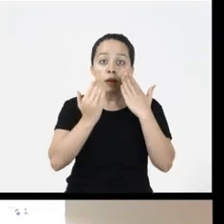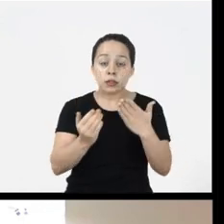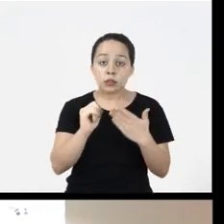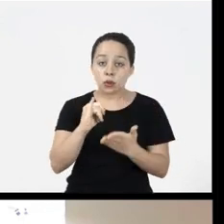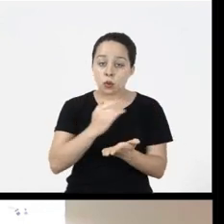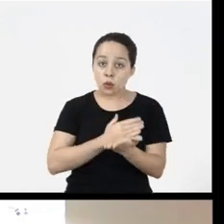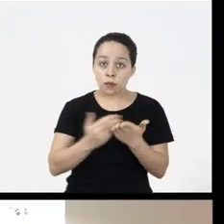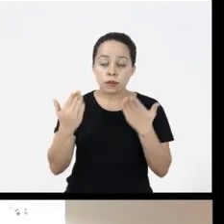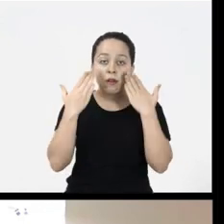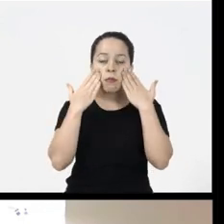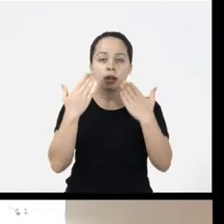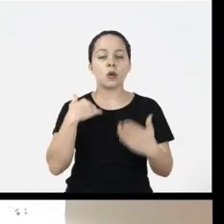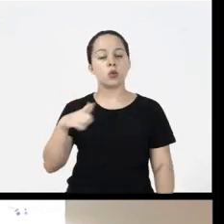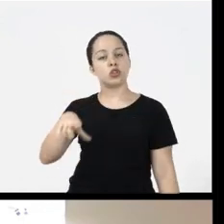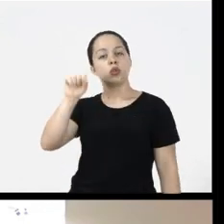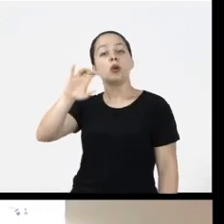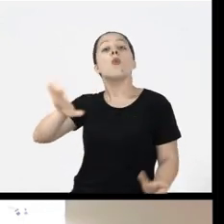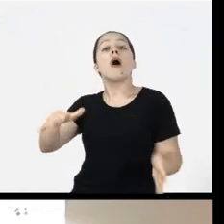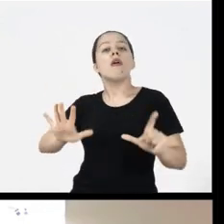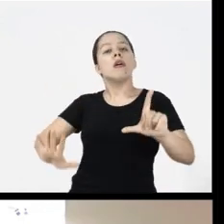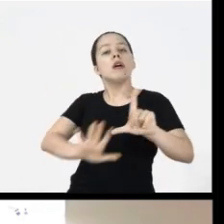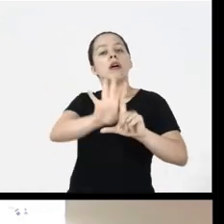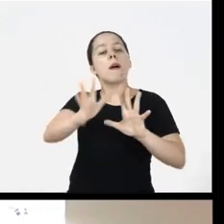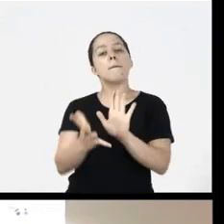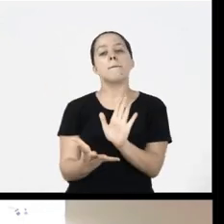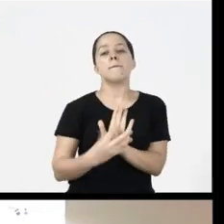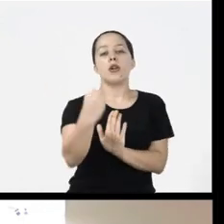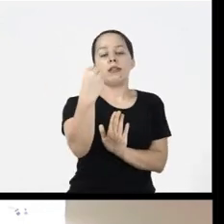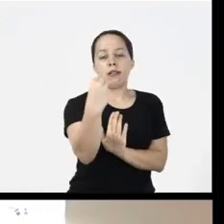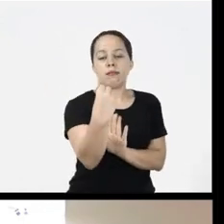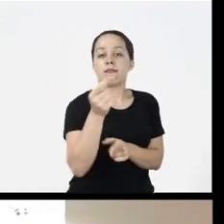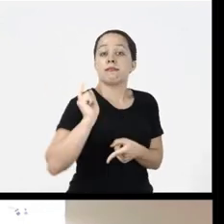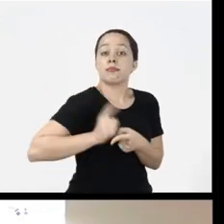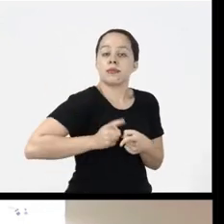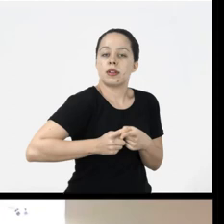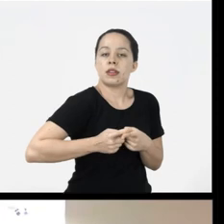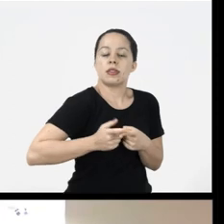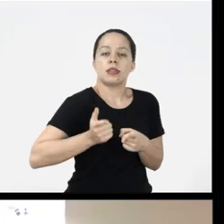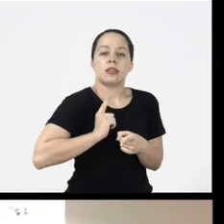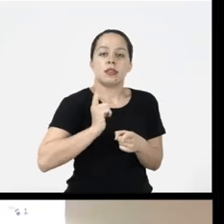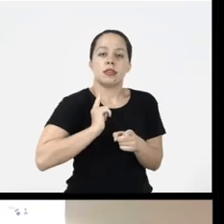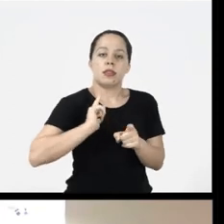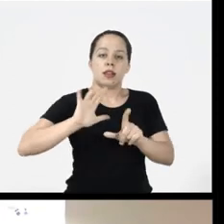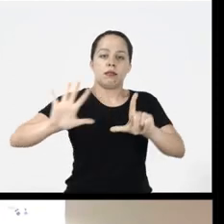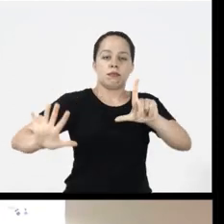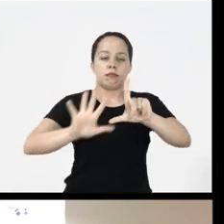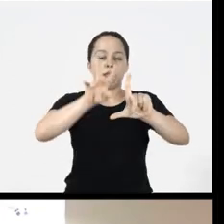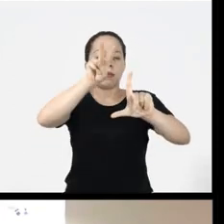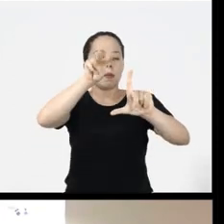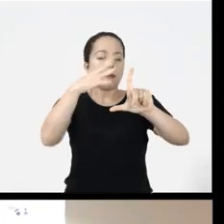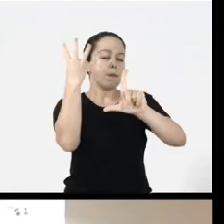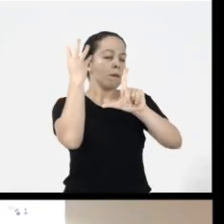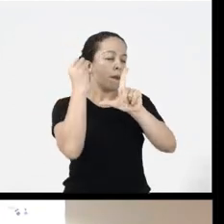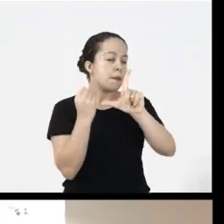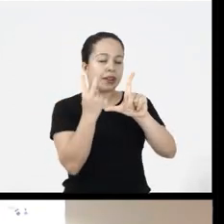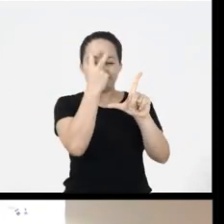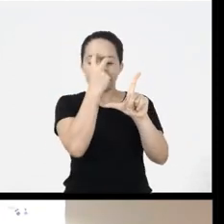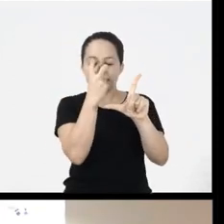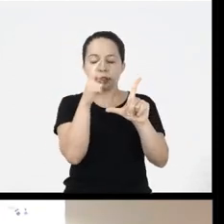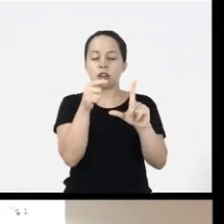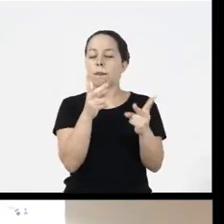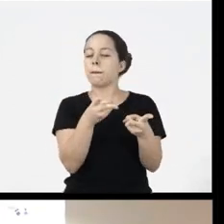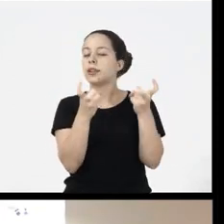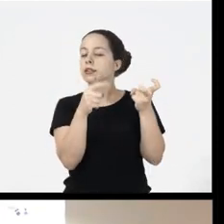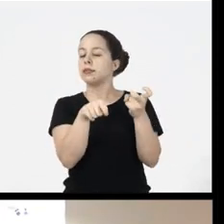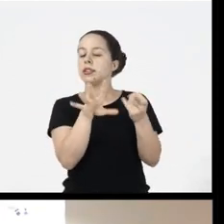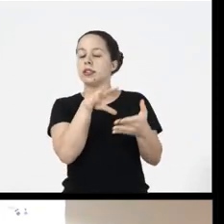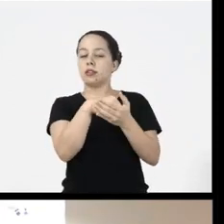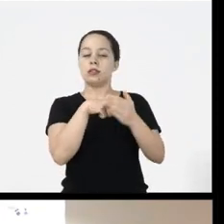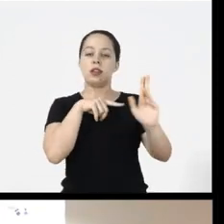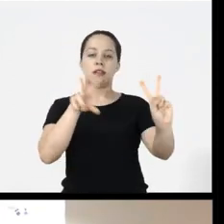I choose one of these layouts And why Why the screen reader already will signal that it is a slide